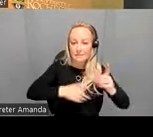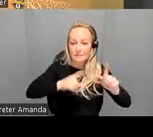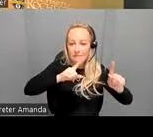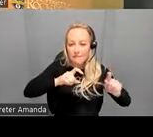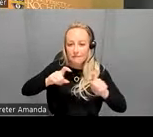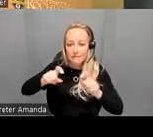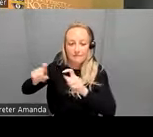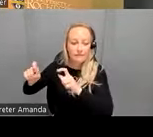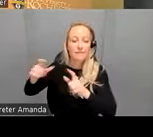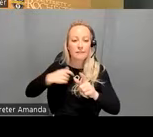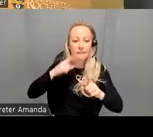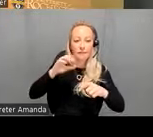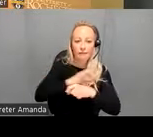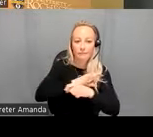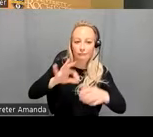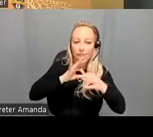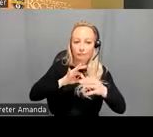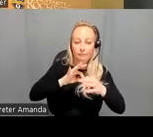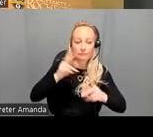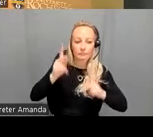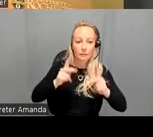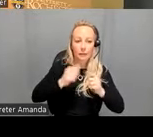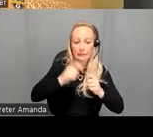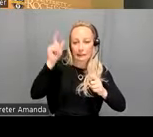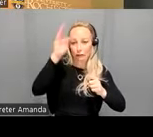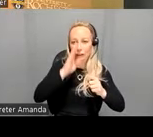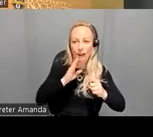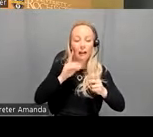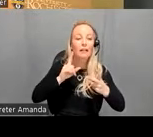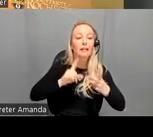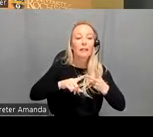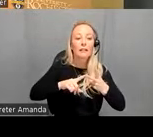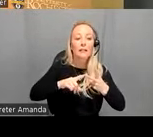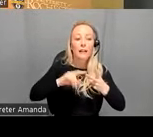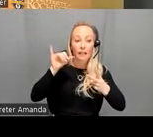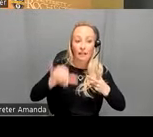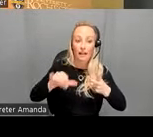State functional connectivity in people's schizophrenia um these influential Studies